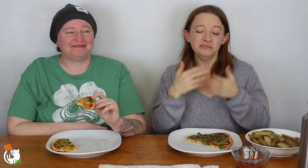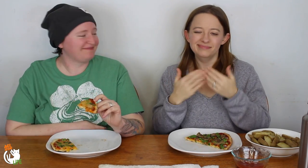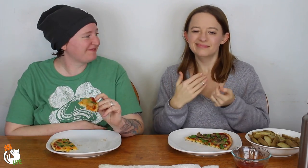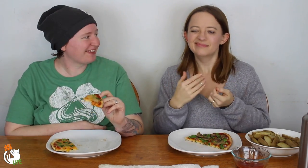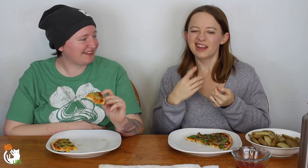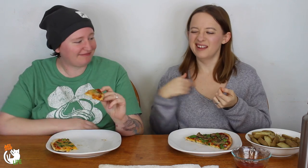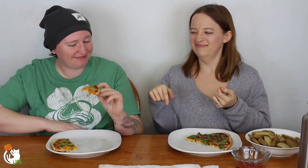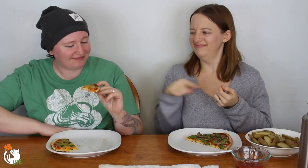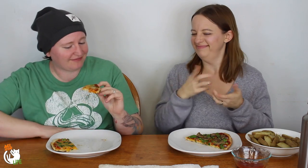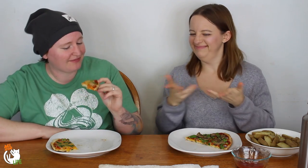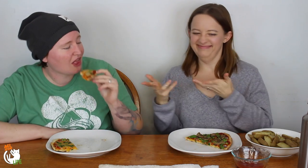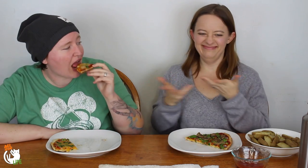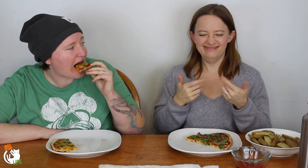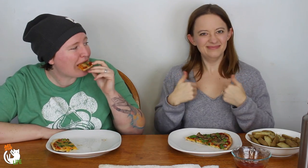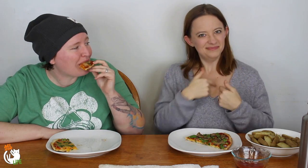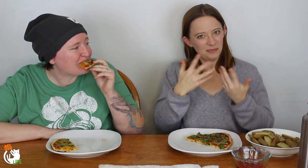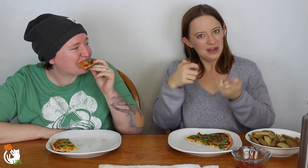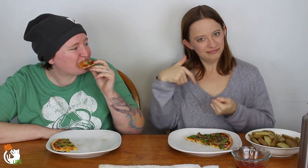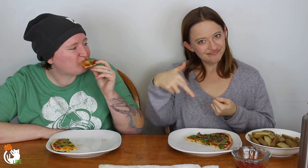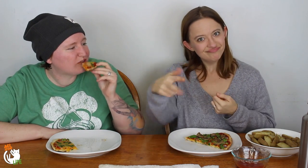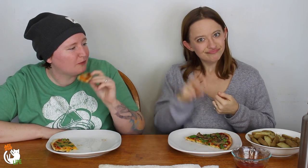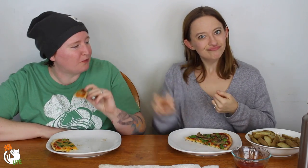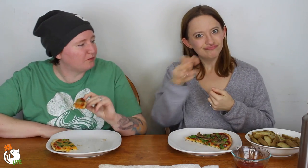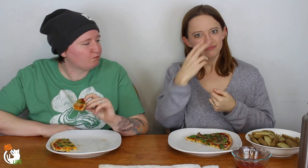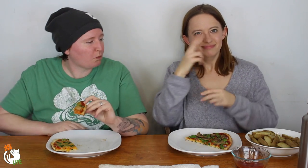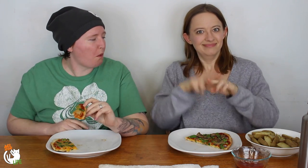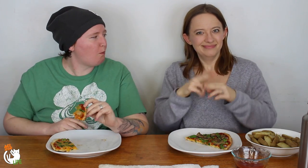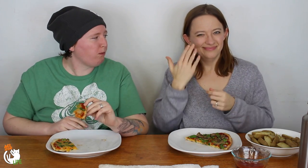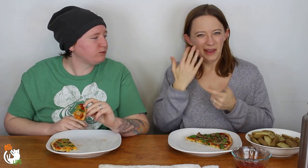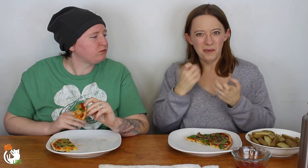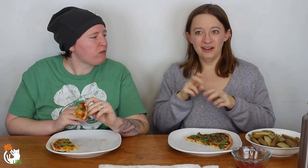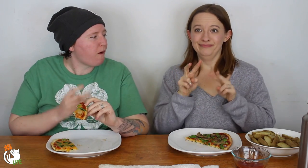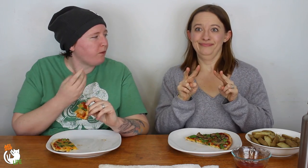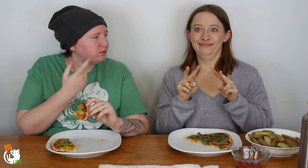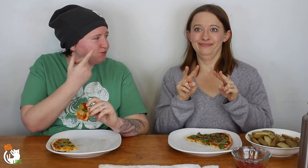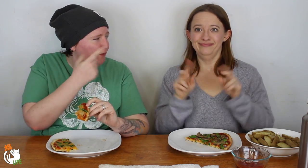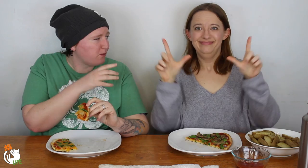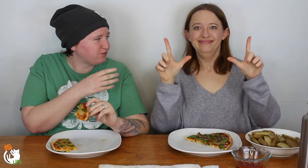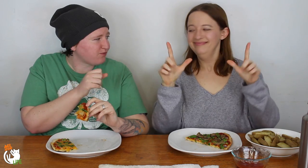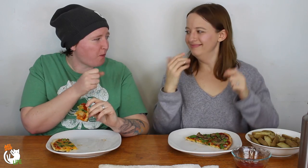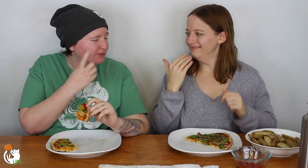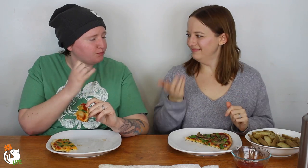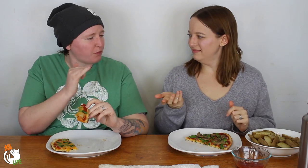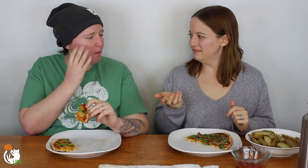So anyways we were kind of like, "No we wanted to do the guided tour. We thought it'll be fun." Instead of sitting there watching a screen.